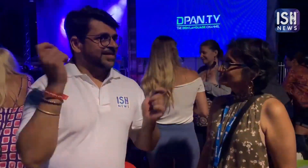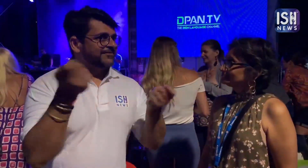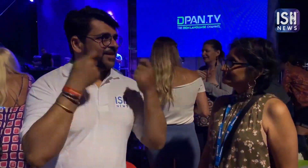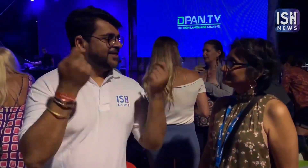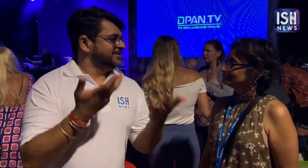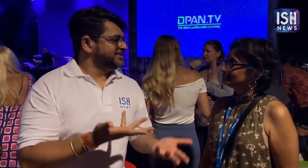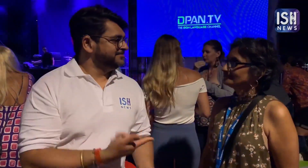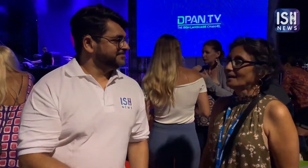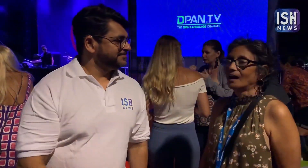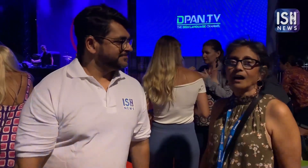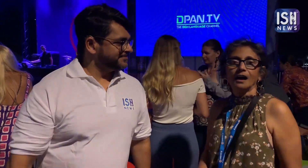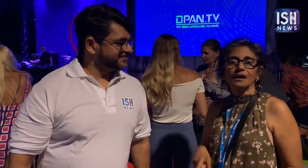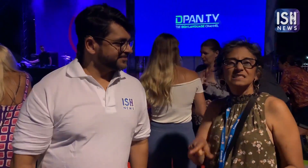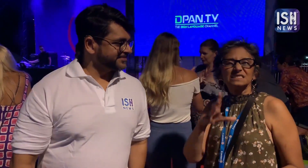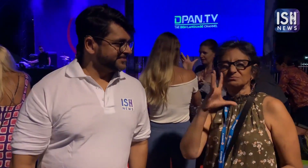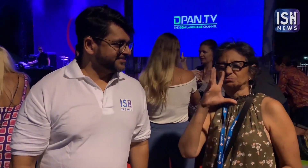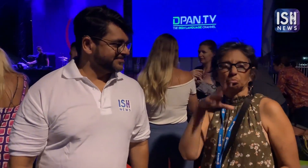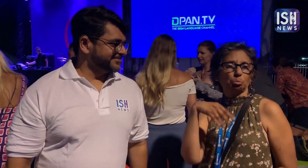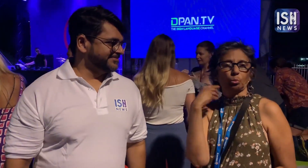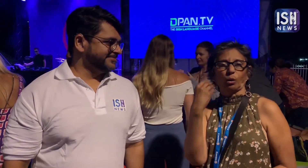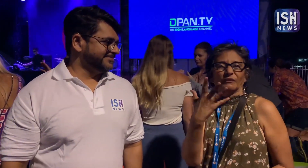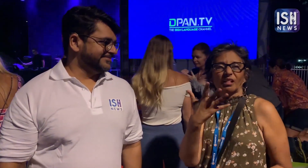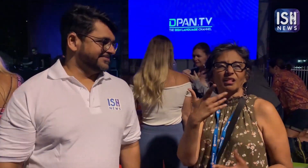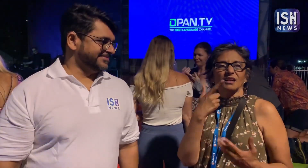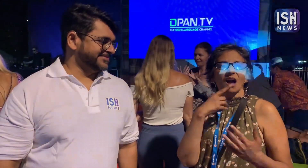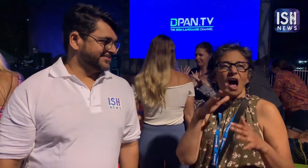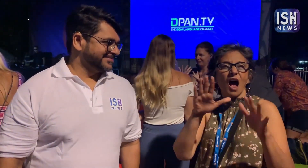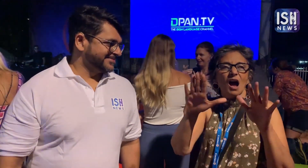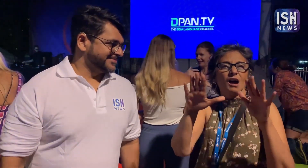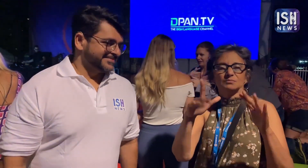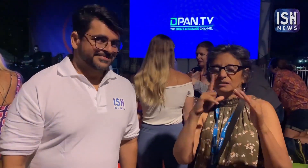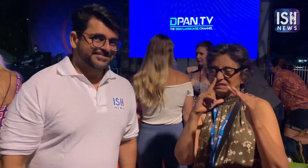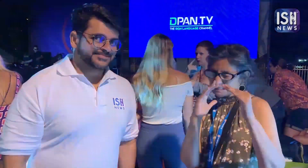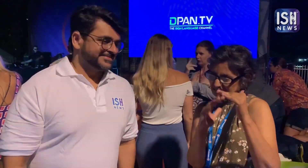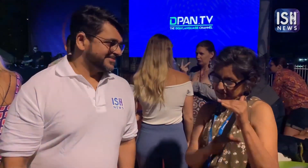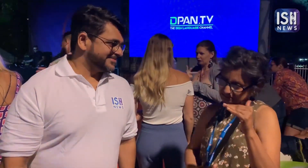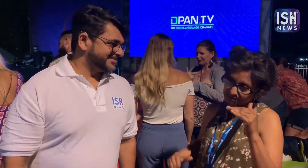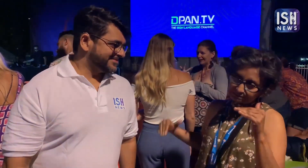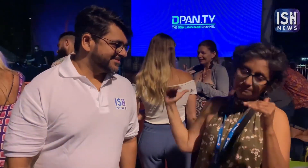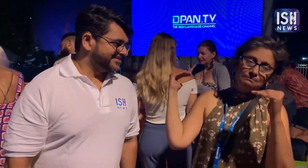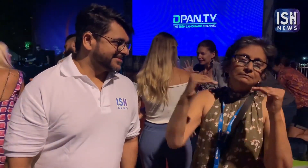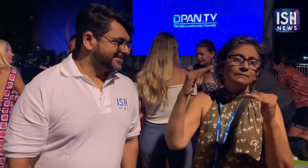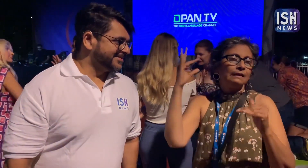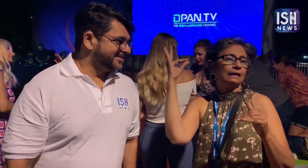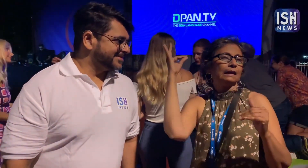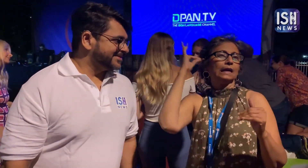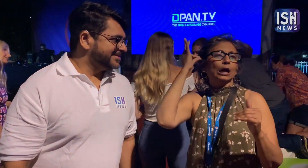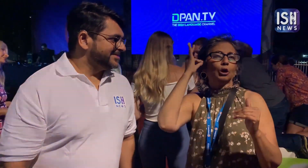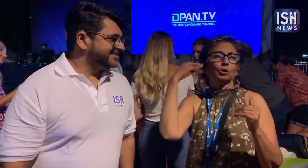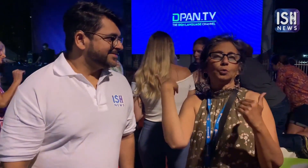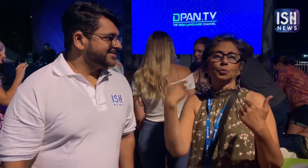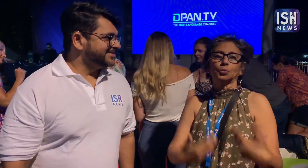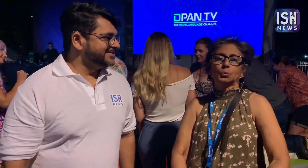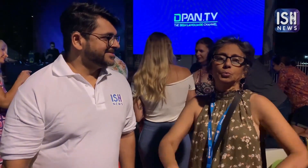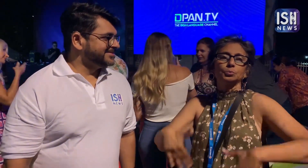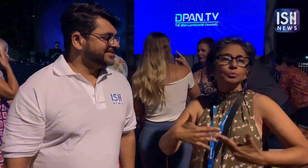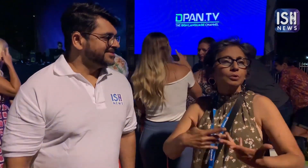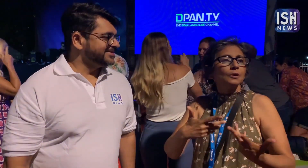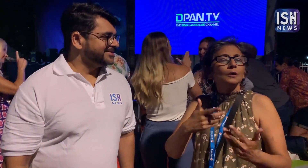What do you feel about this festival? This is just beautiful, excellent, just like festivals for the hearing.